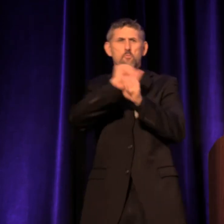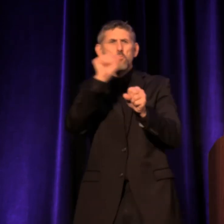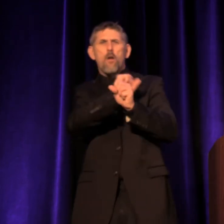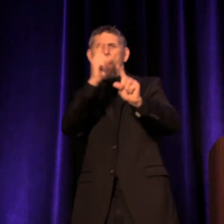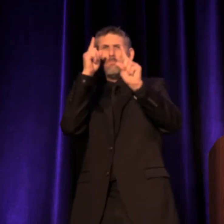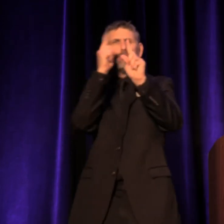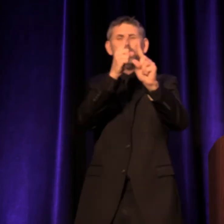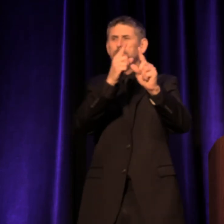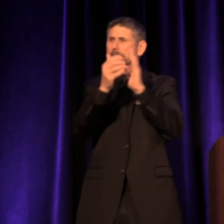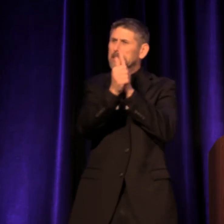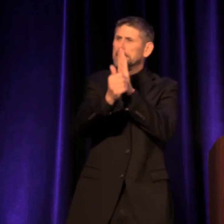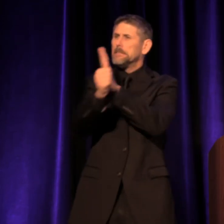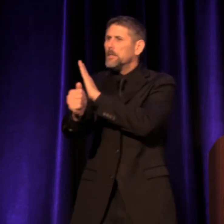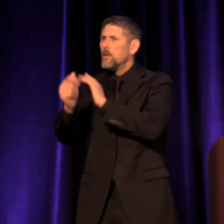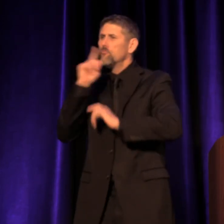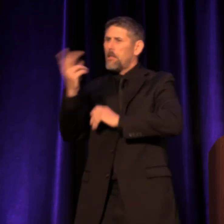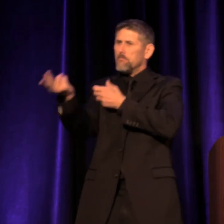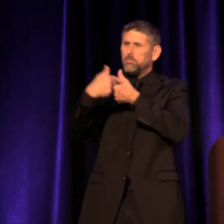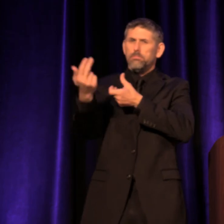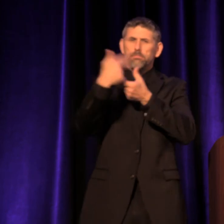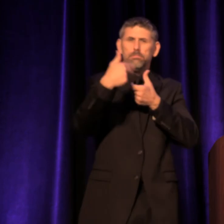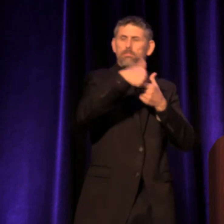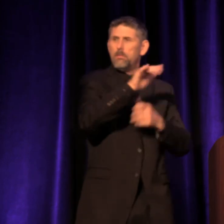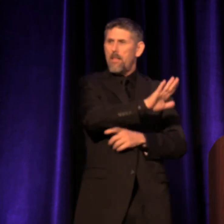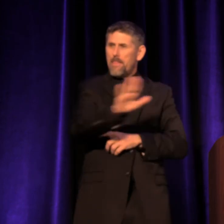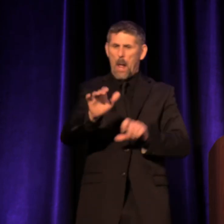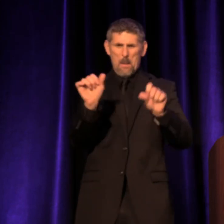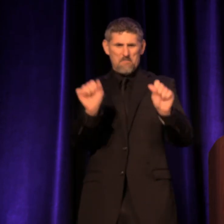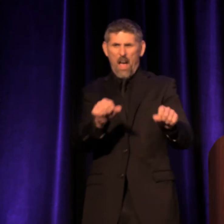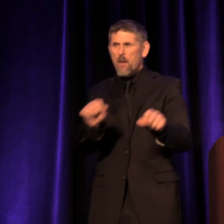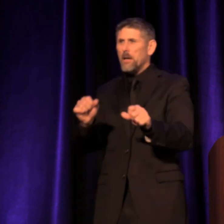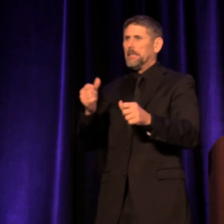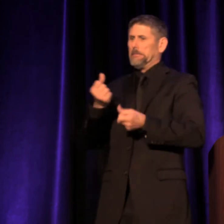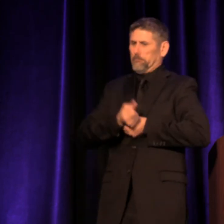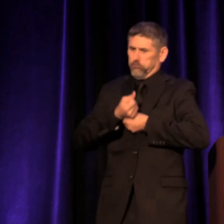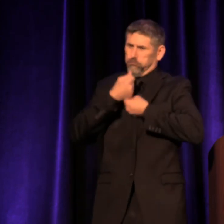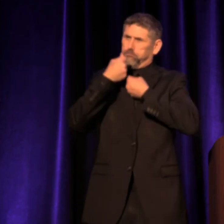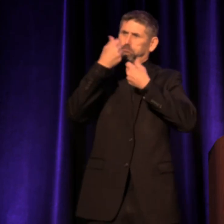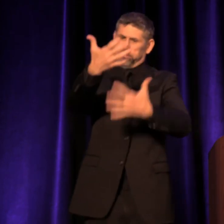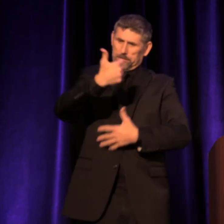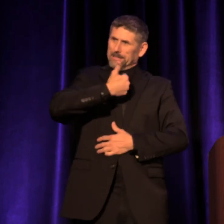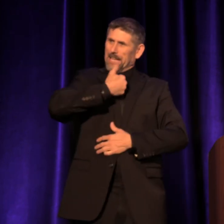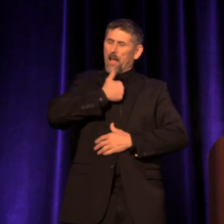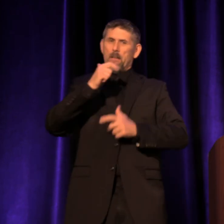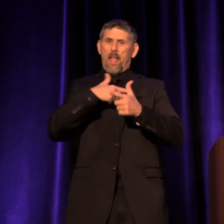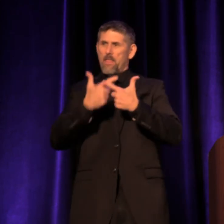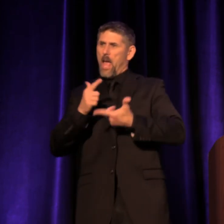and of participating in one's own possibilities of self-expression and building of communities.